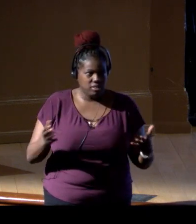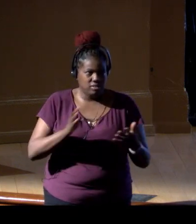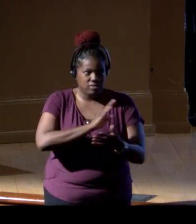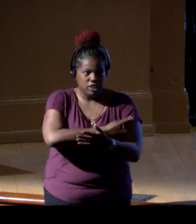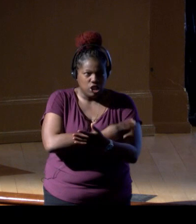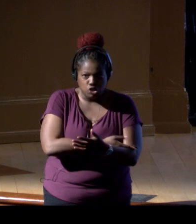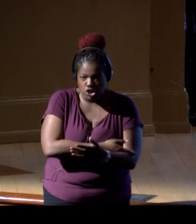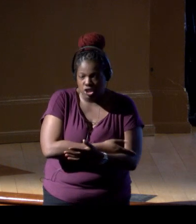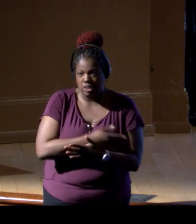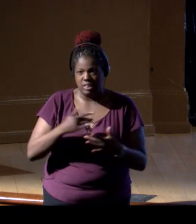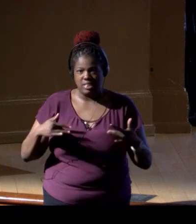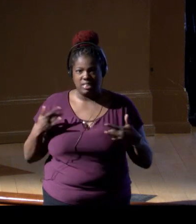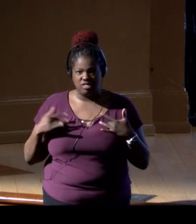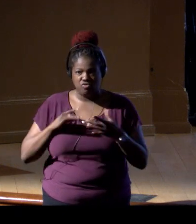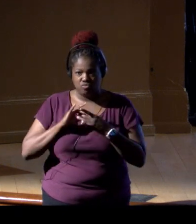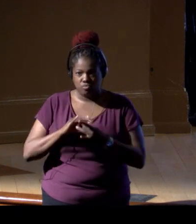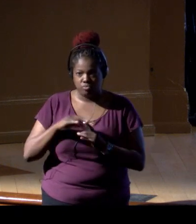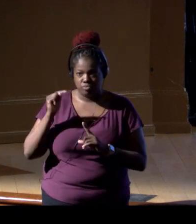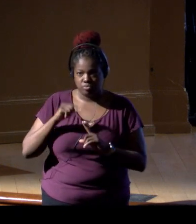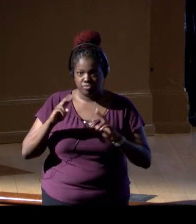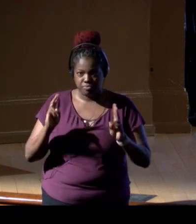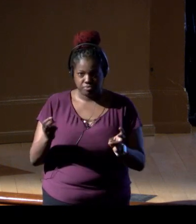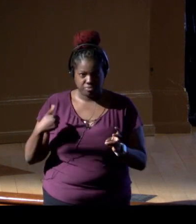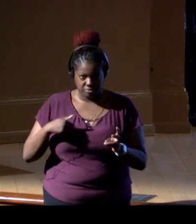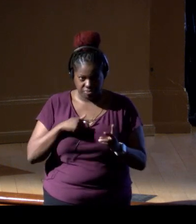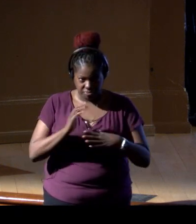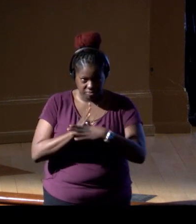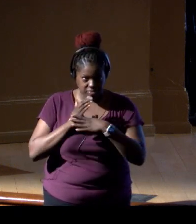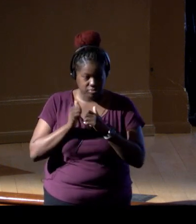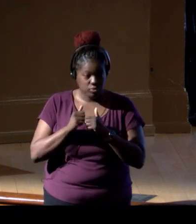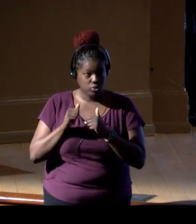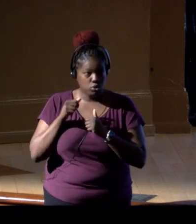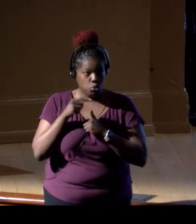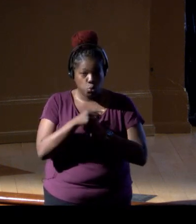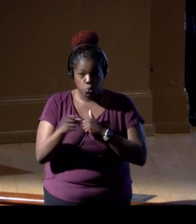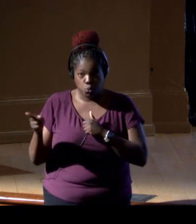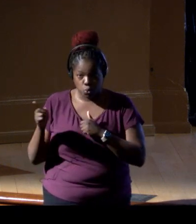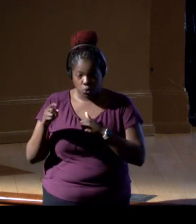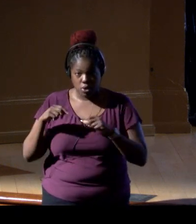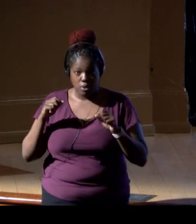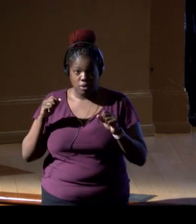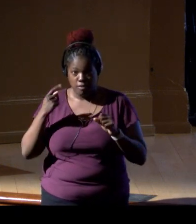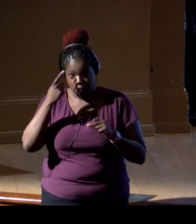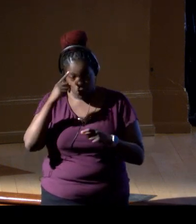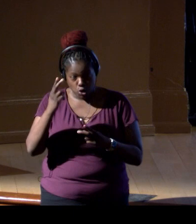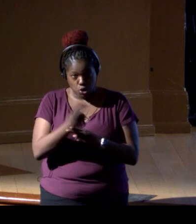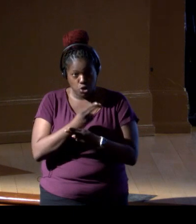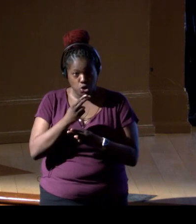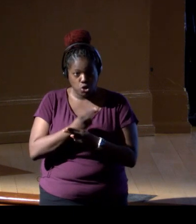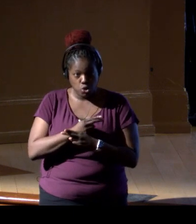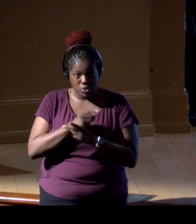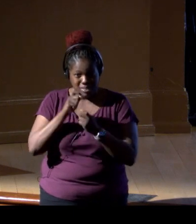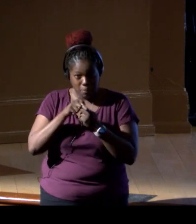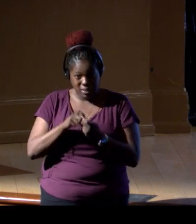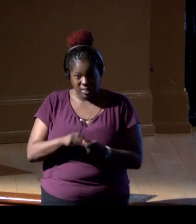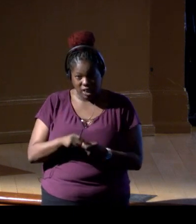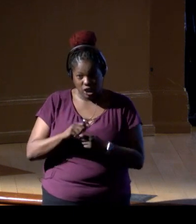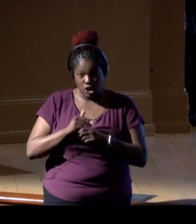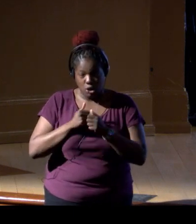and excitement around this, and we certainly share that, particularly for the use of molecular based detection technologies